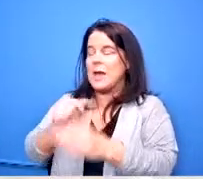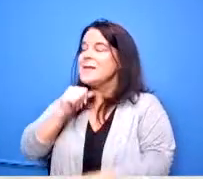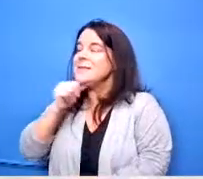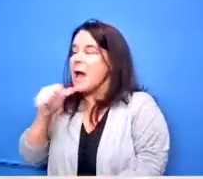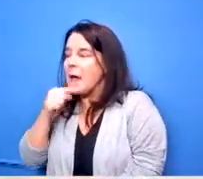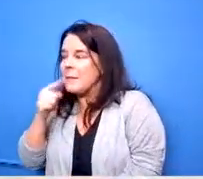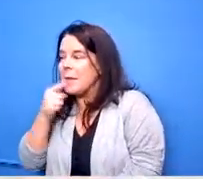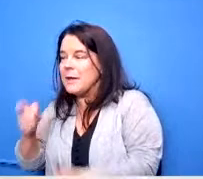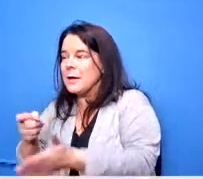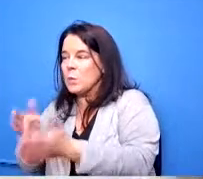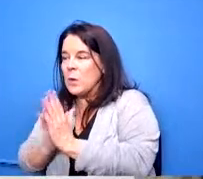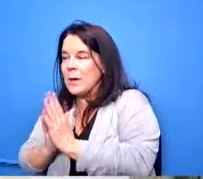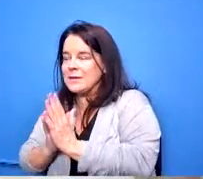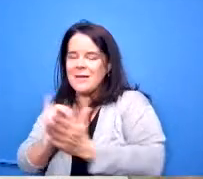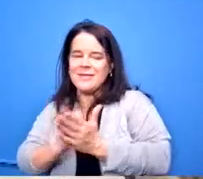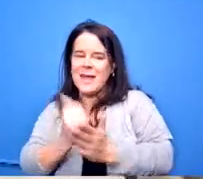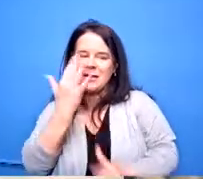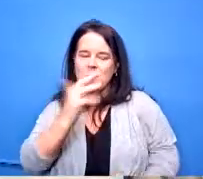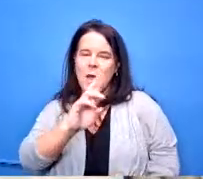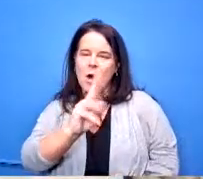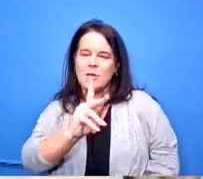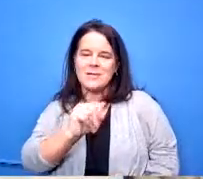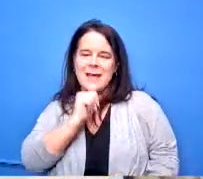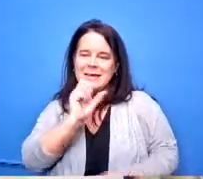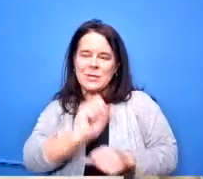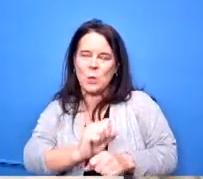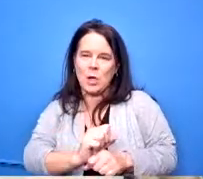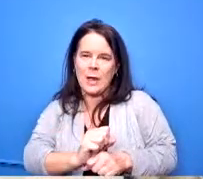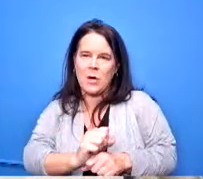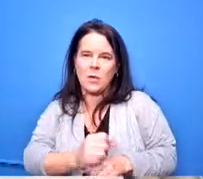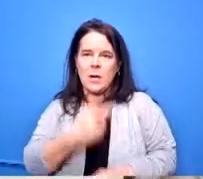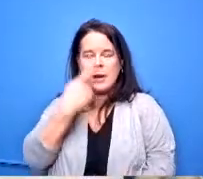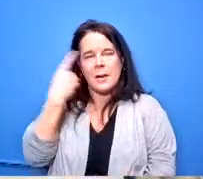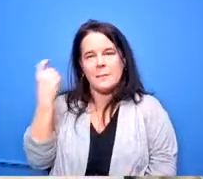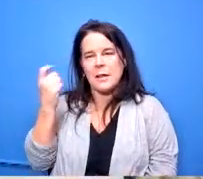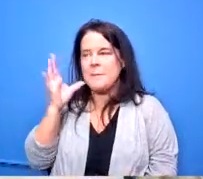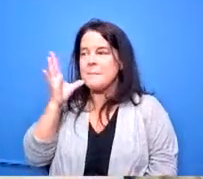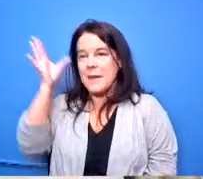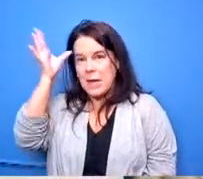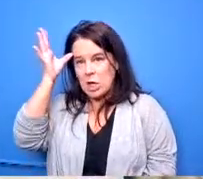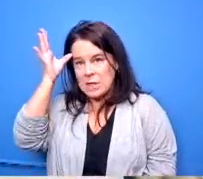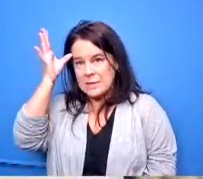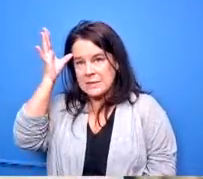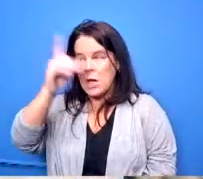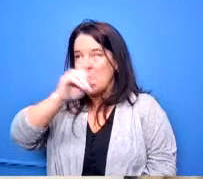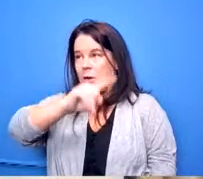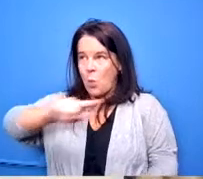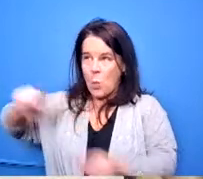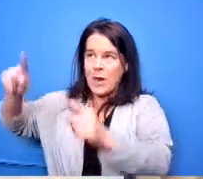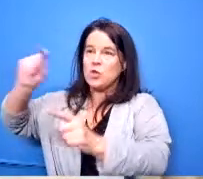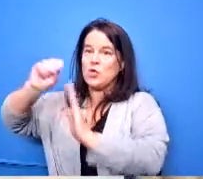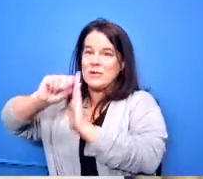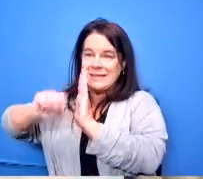rta didn't really work out um because the parents went to the state and wanted yellow bus service